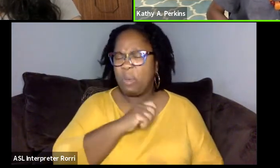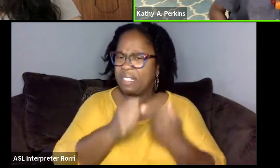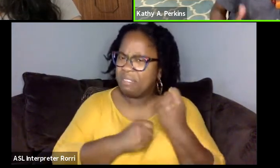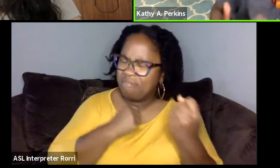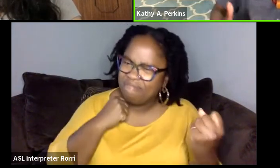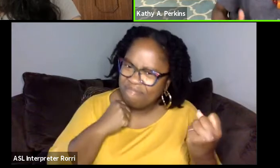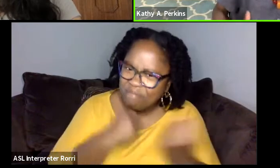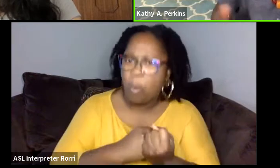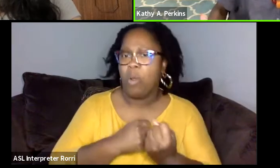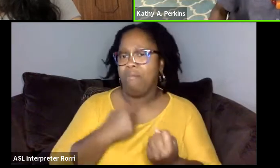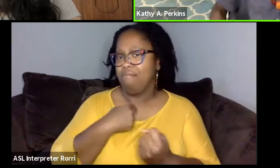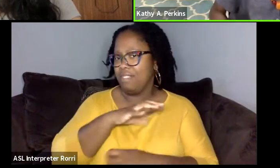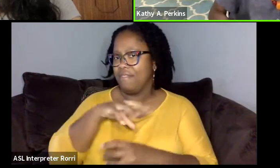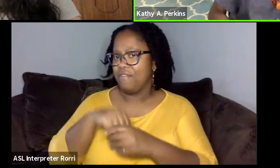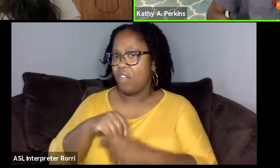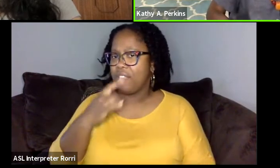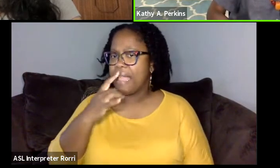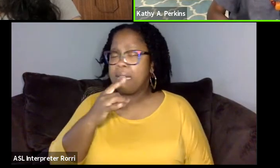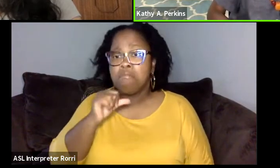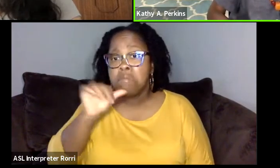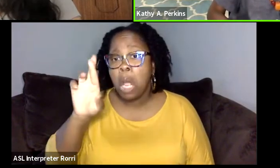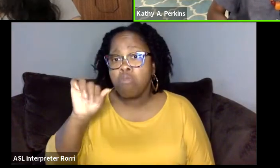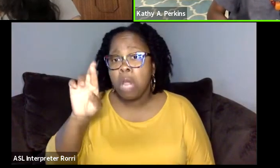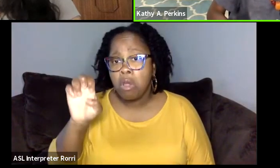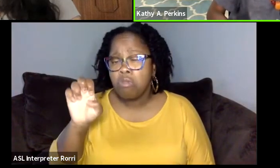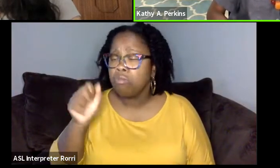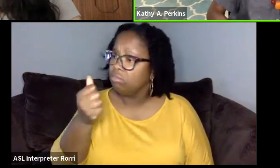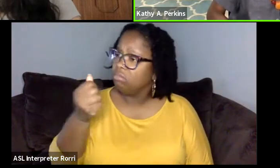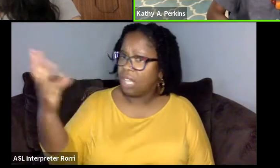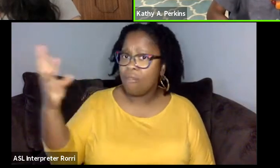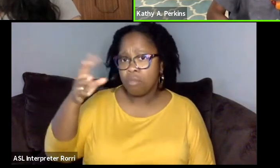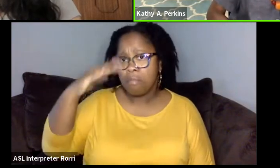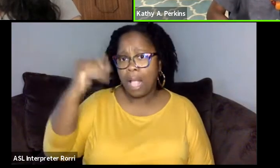And it wasn't rare. There were several black women in my department that were doing lighting.